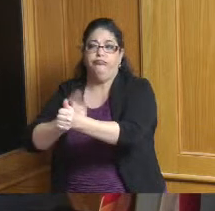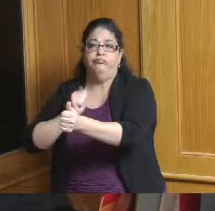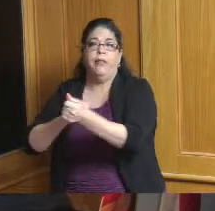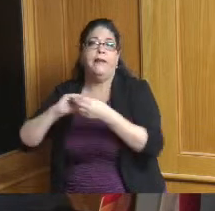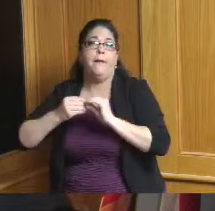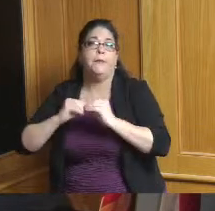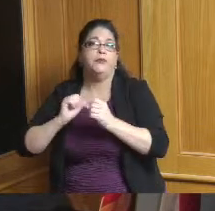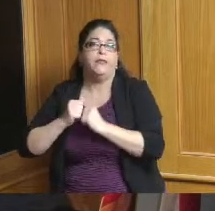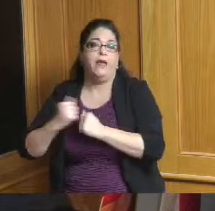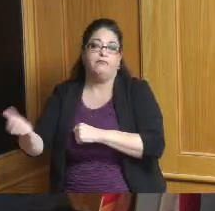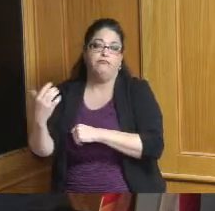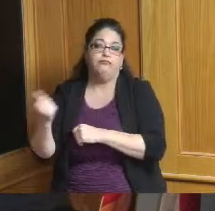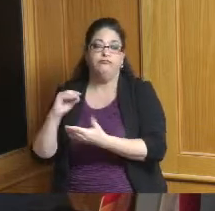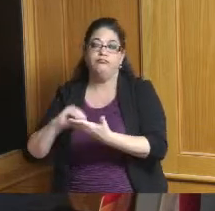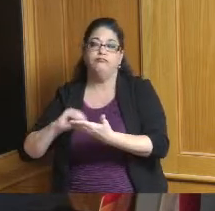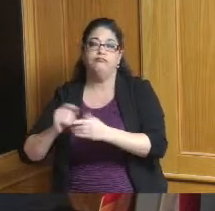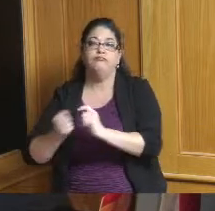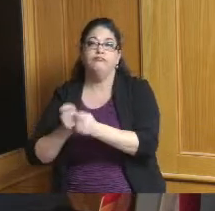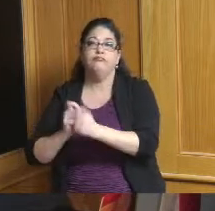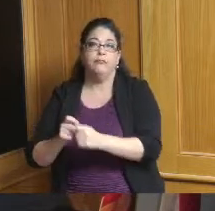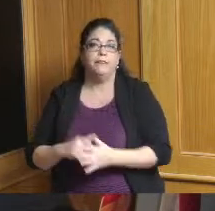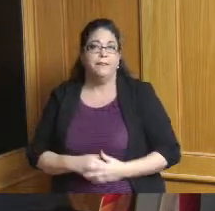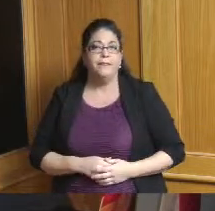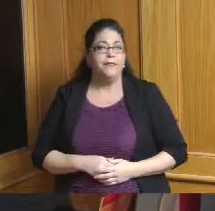so so there's definitely mapping here that I think serves as that foundation